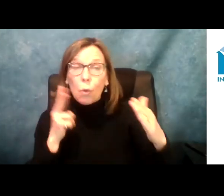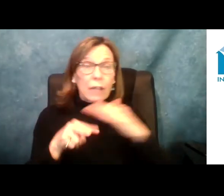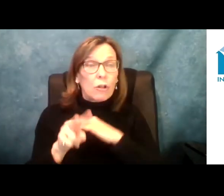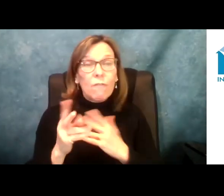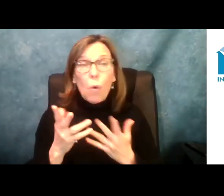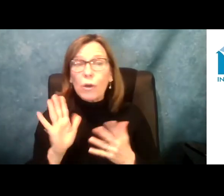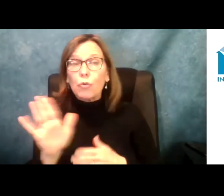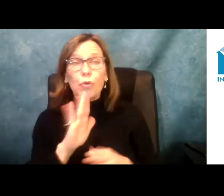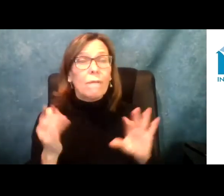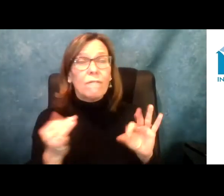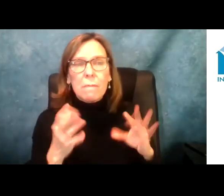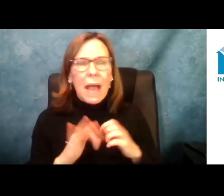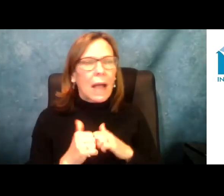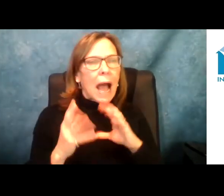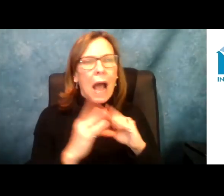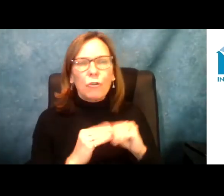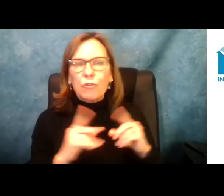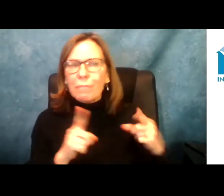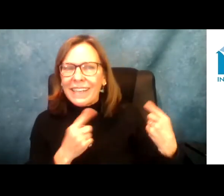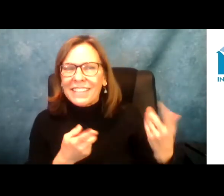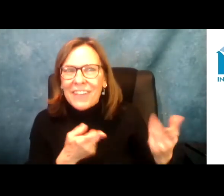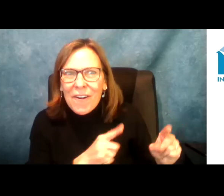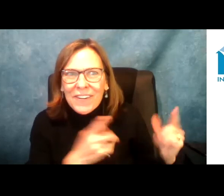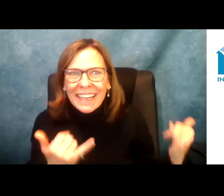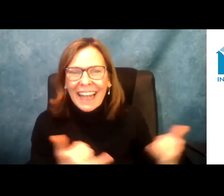wish everybody great visits. And aknow you all have your